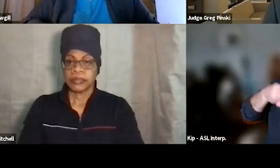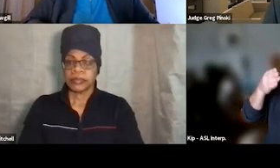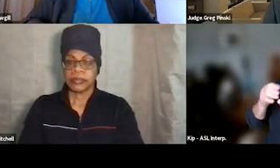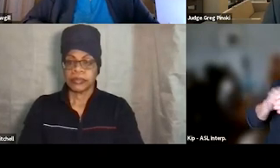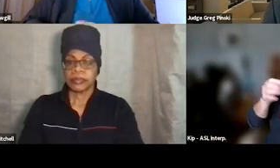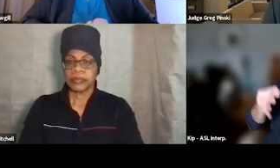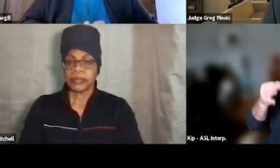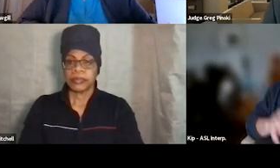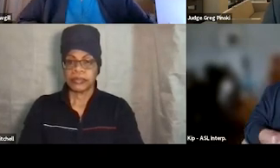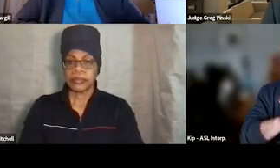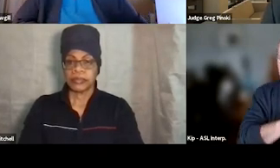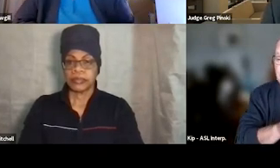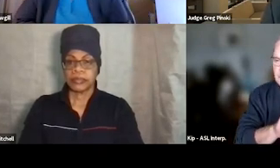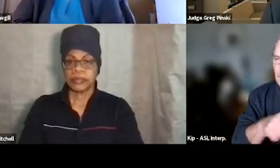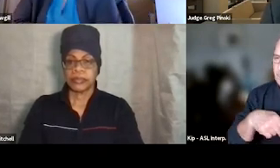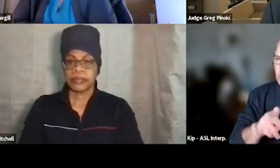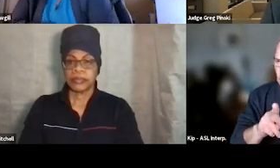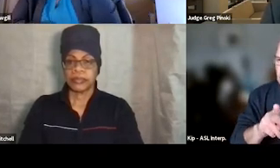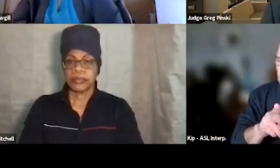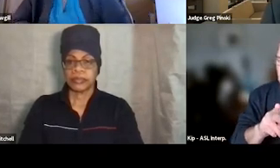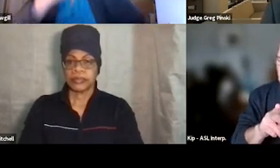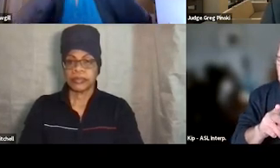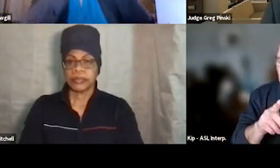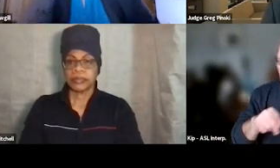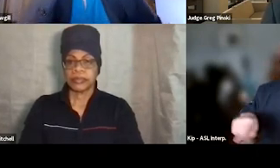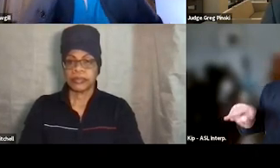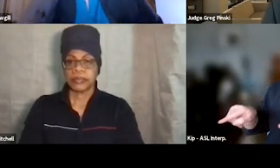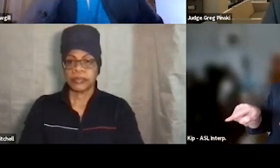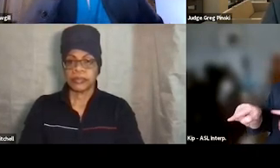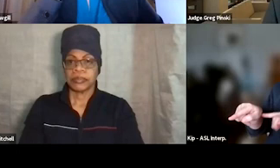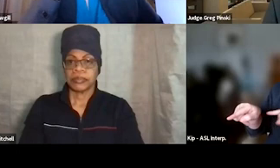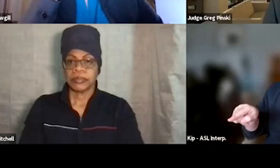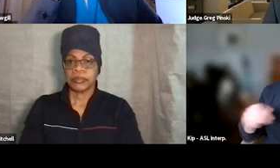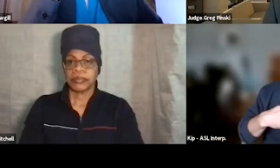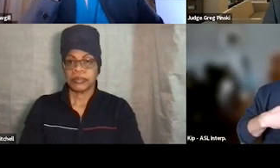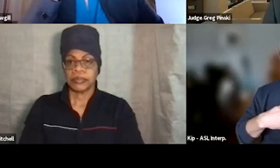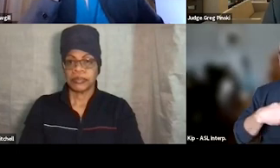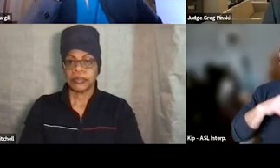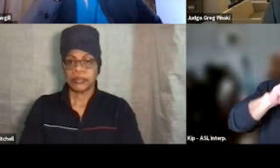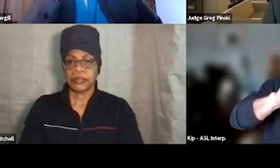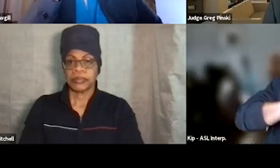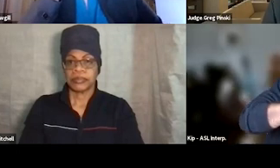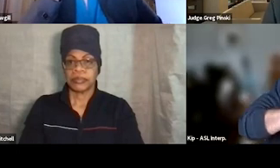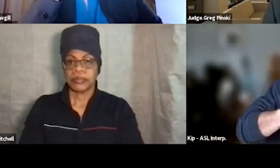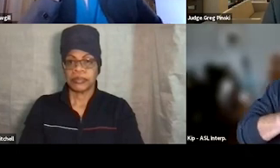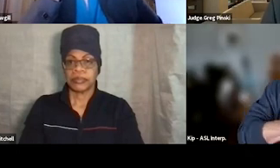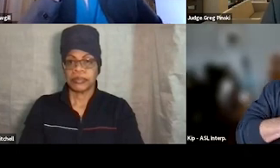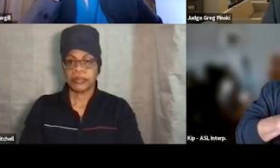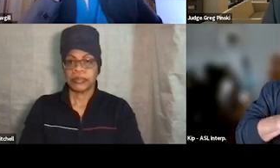And this is an opportunity for them to be able to have that interaction with the program.